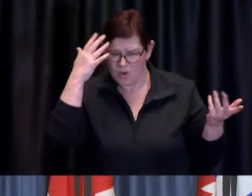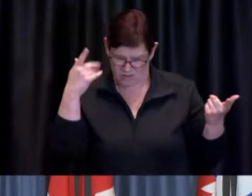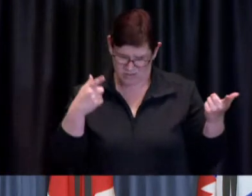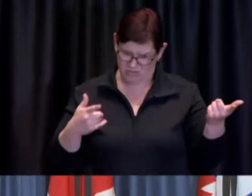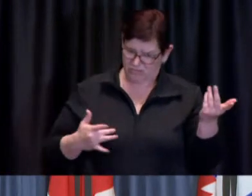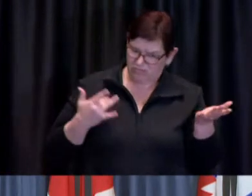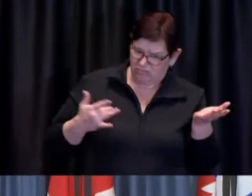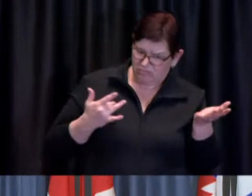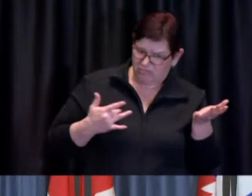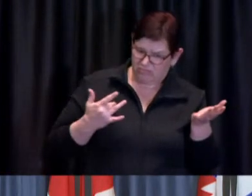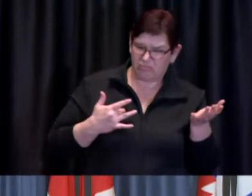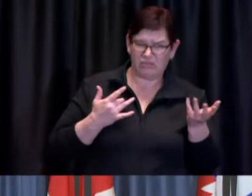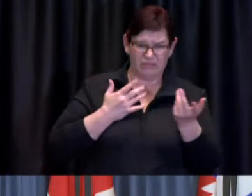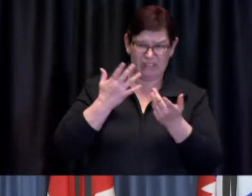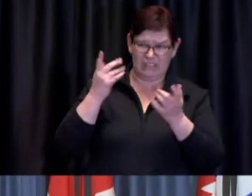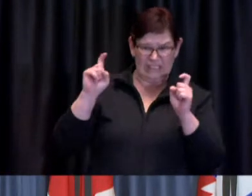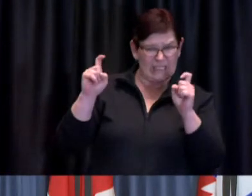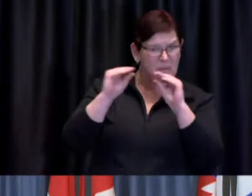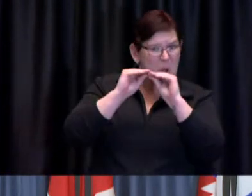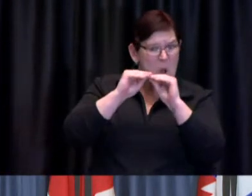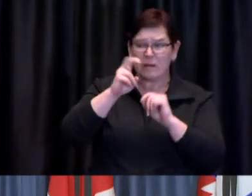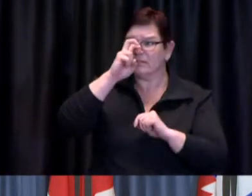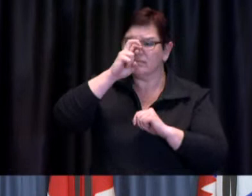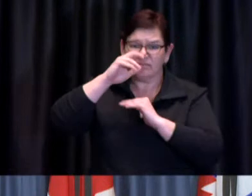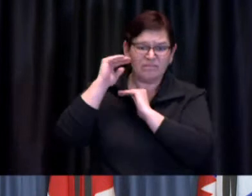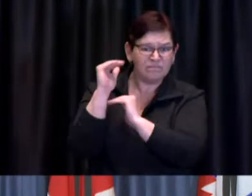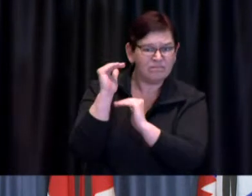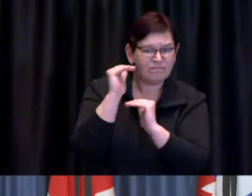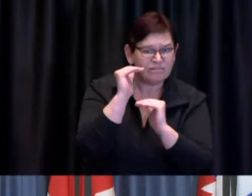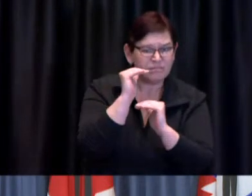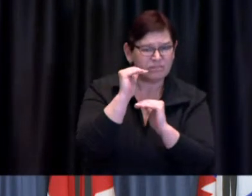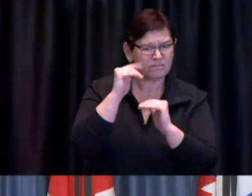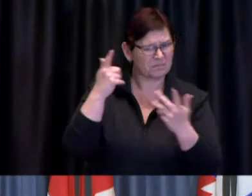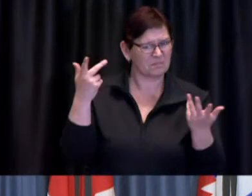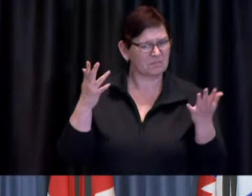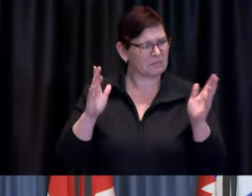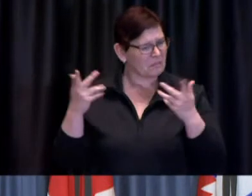Matt asked you earlier I appreciate that you are in conversation with the province about that but I